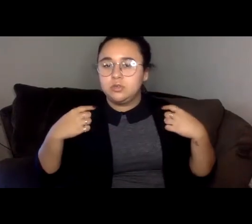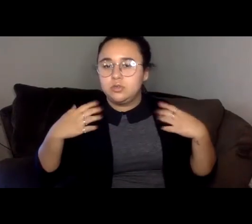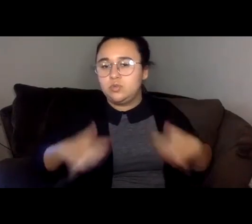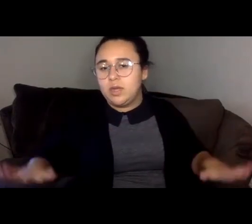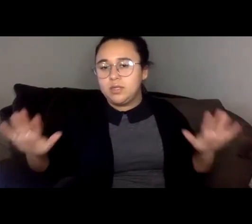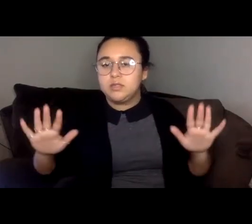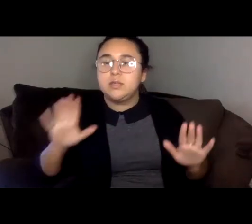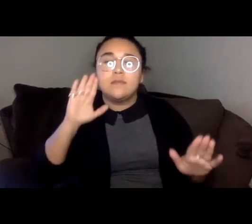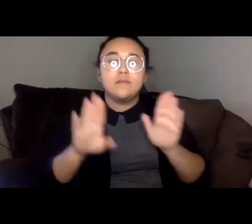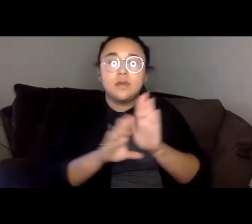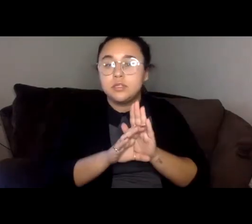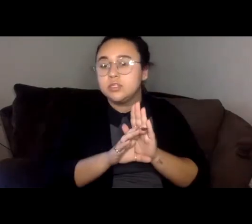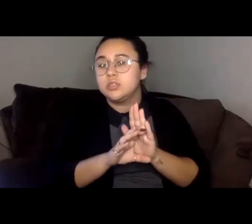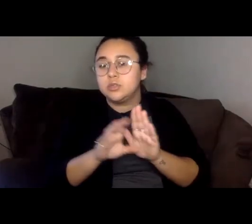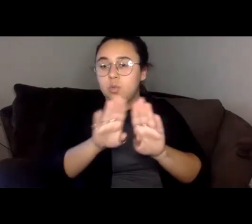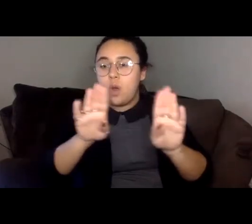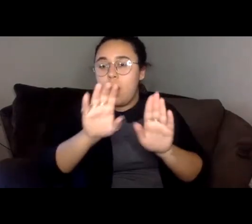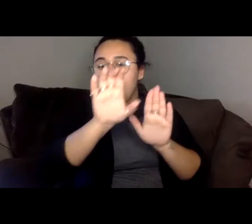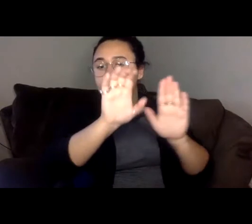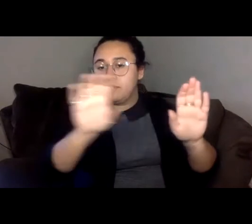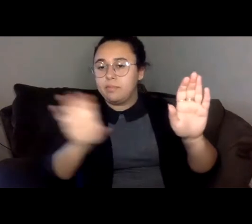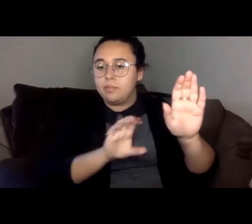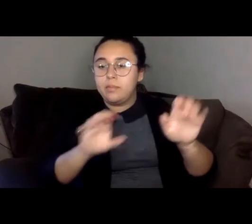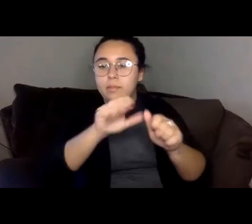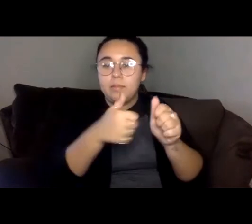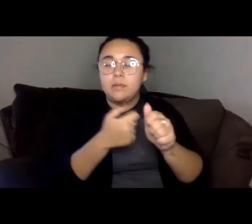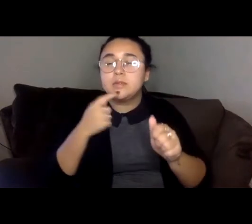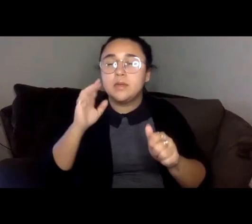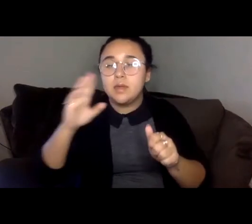Please do say hi and let us know in the chat where you are watching from.